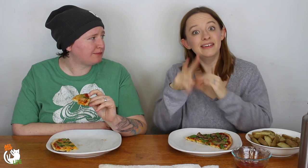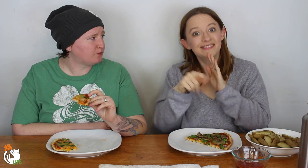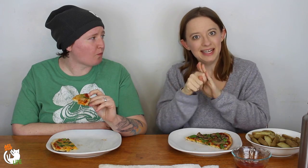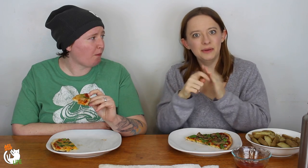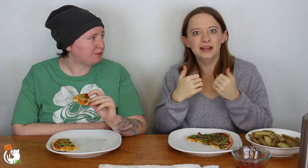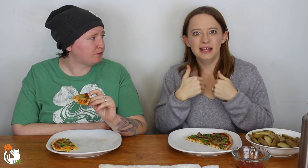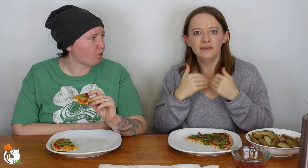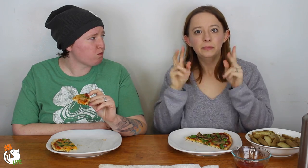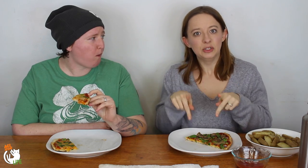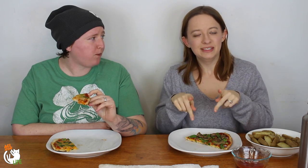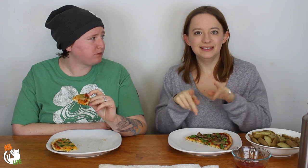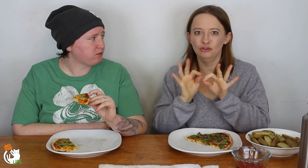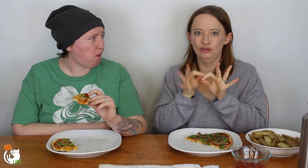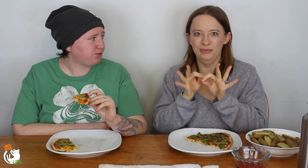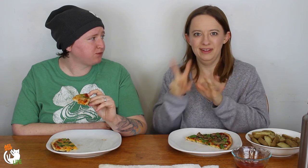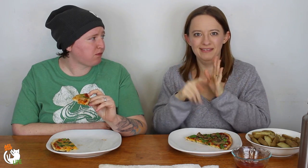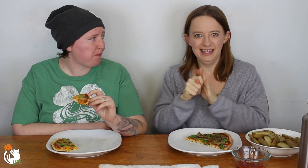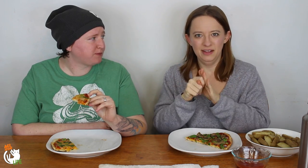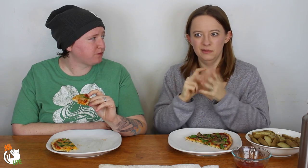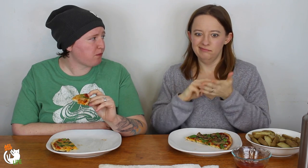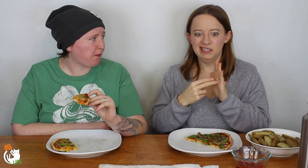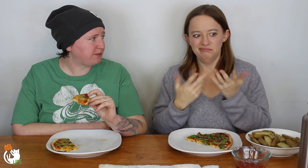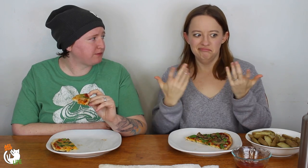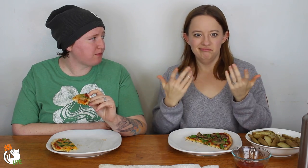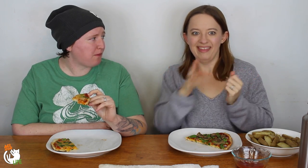"and then they'll have a video there and a person interpreting the video."